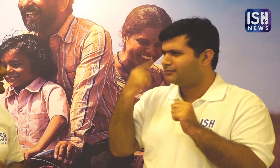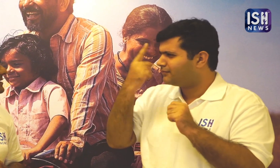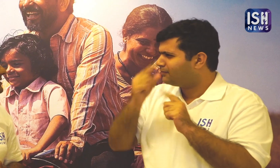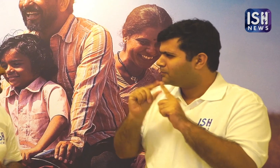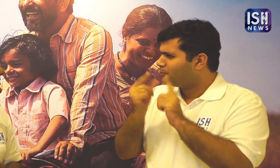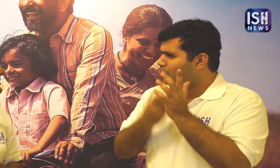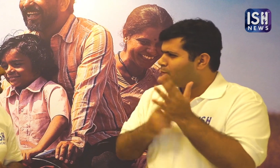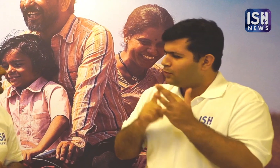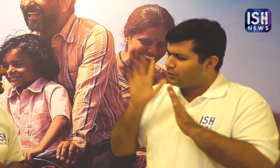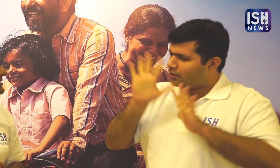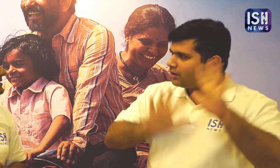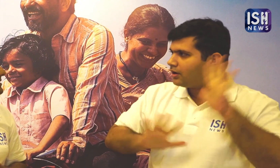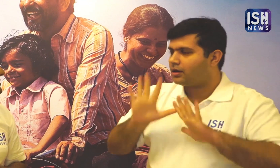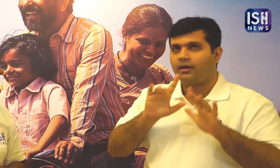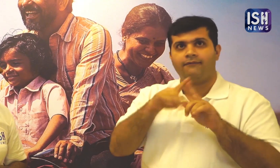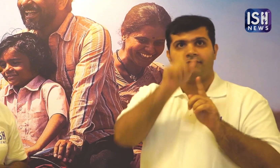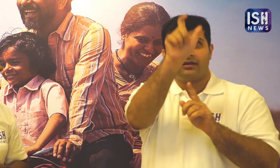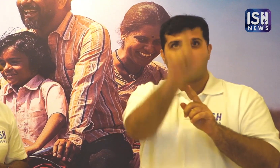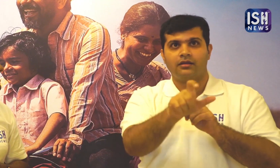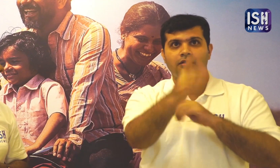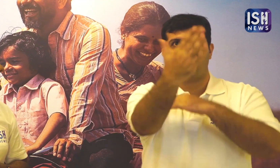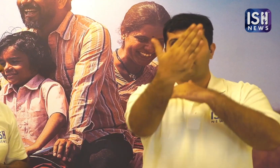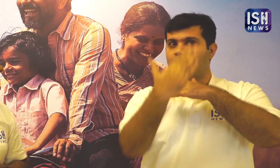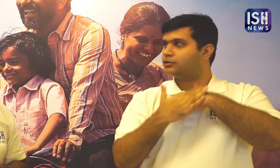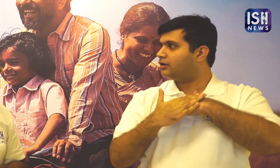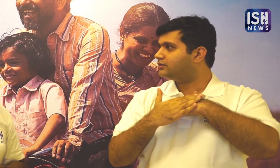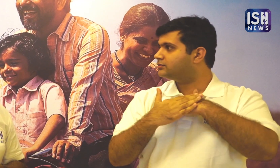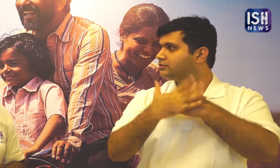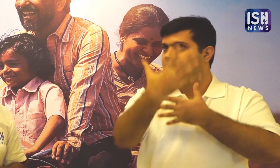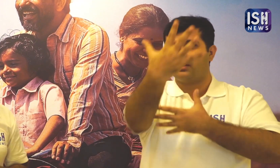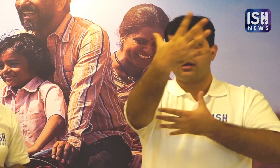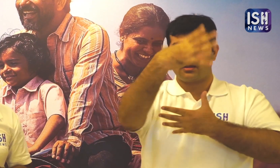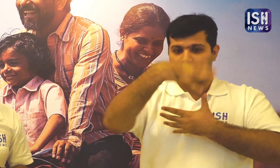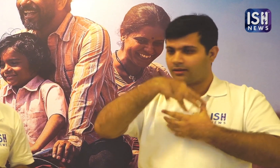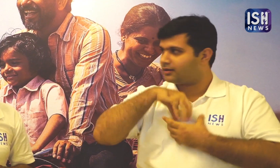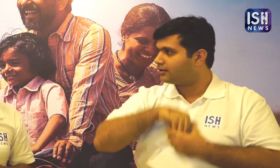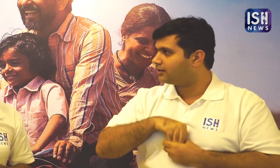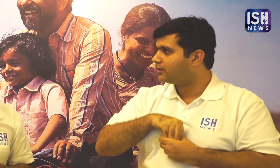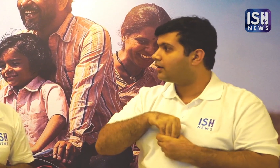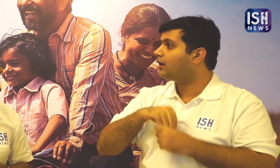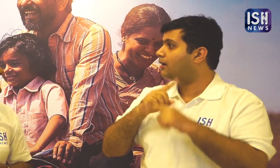His performance was so pure that I was extremely touched.